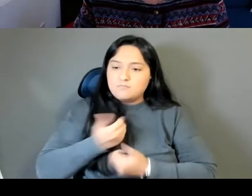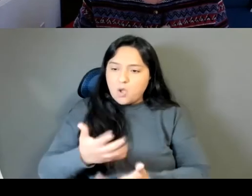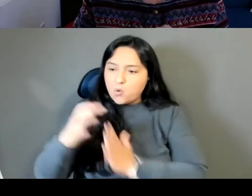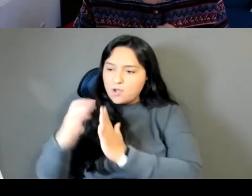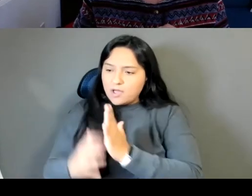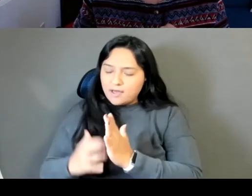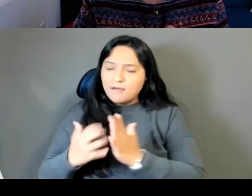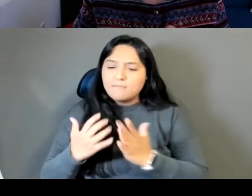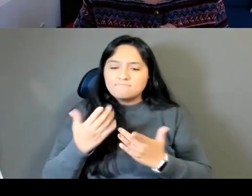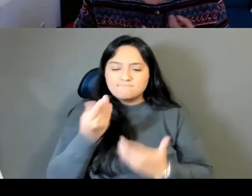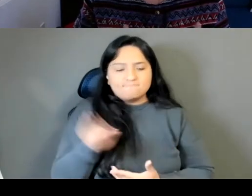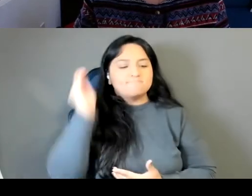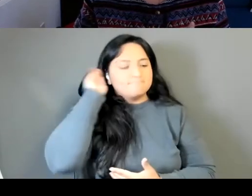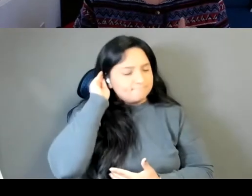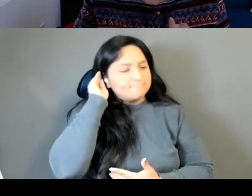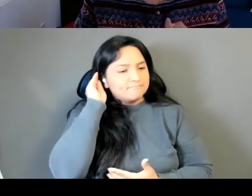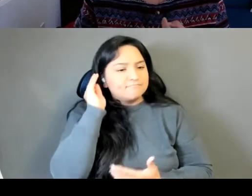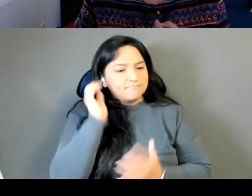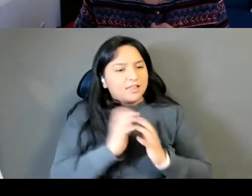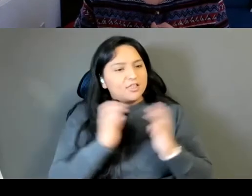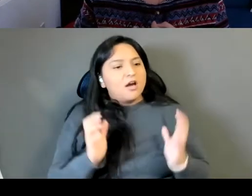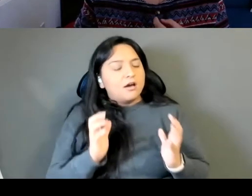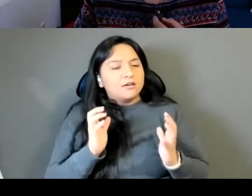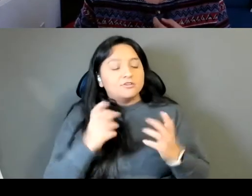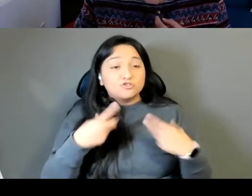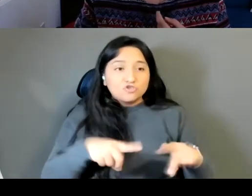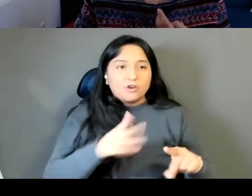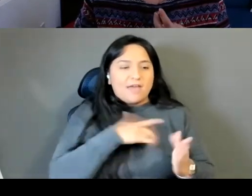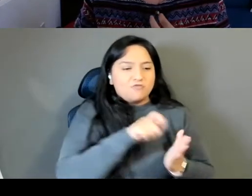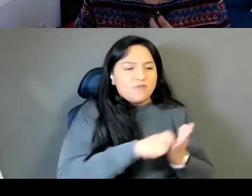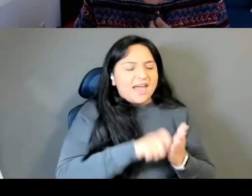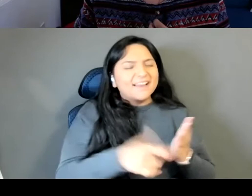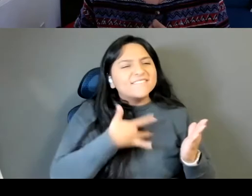In what felt often like very lonely thing I was doing because when I was writing the